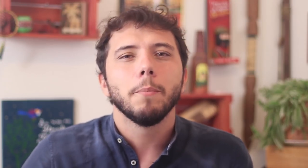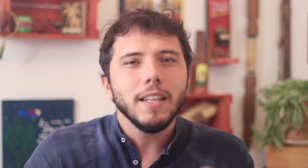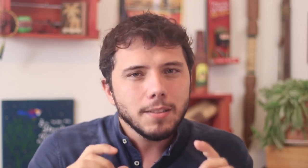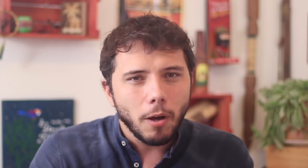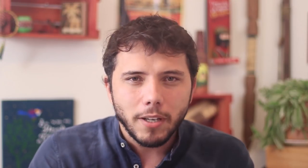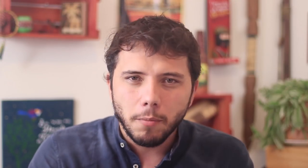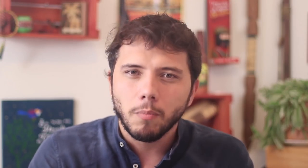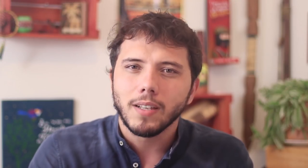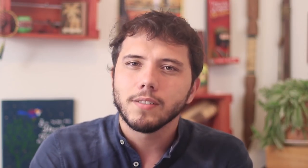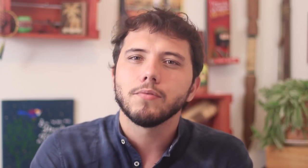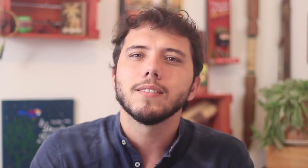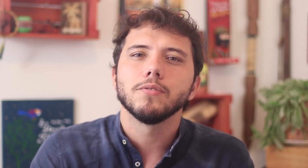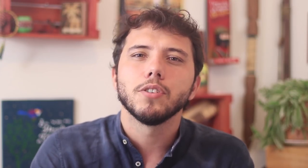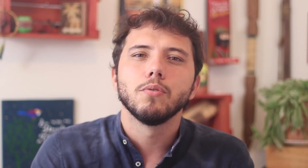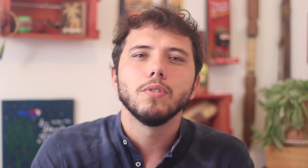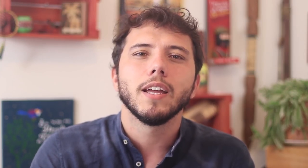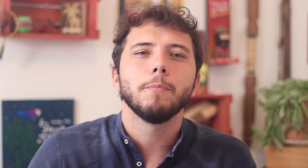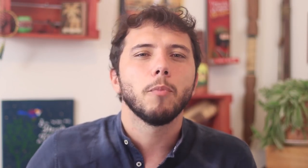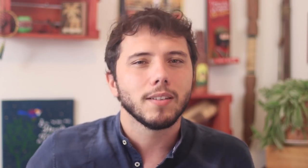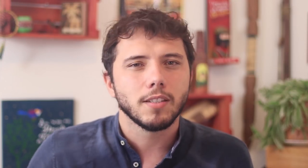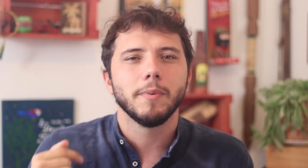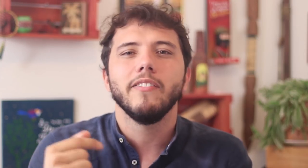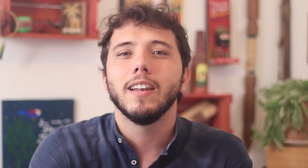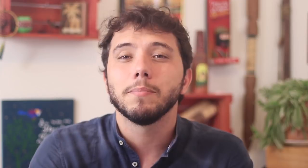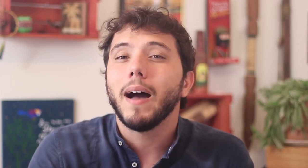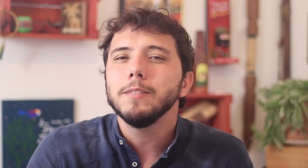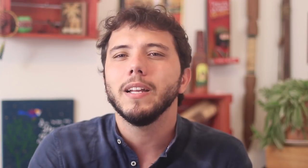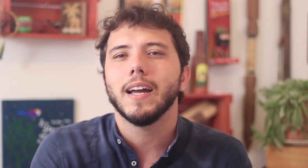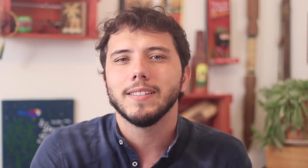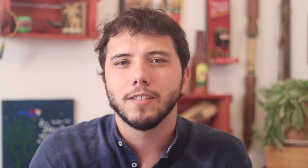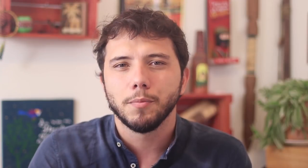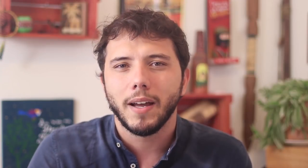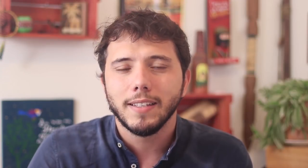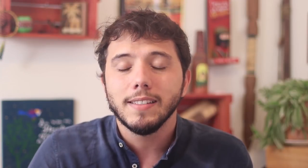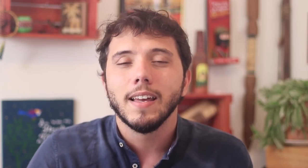Specially the homeless and people in the ghettos and in the most precarious areas in Brazil.